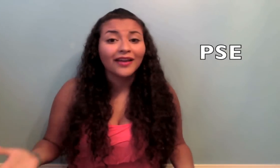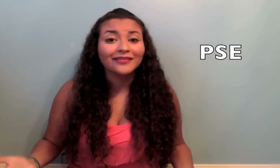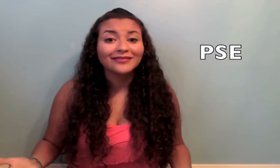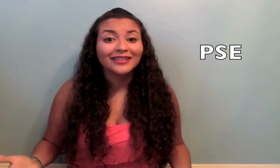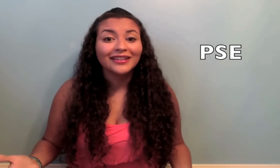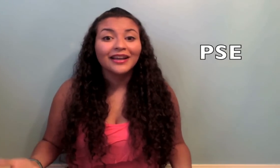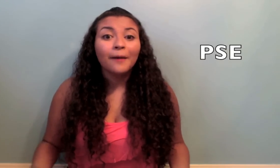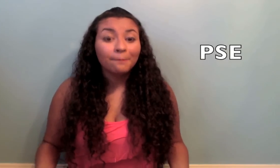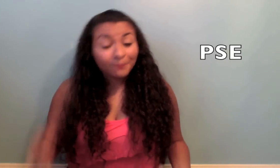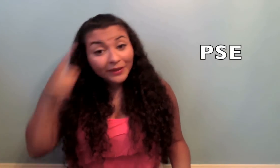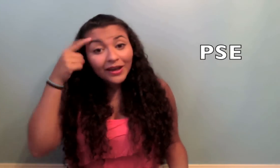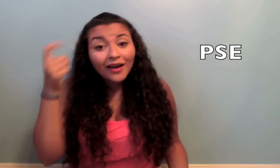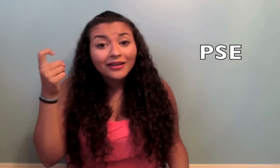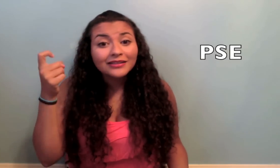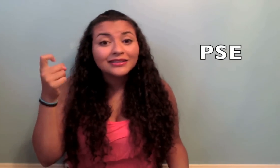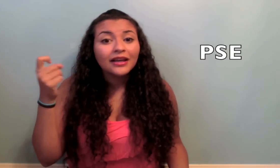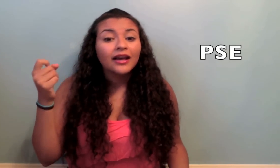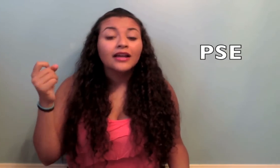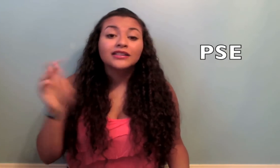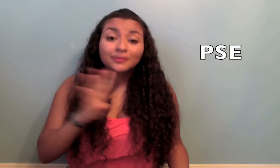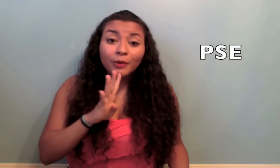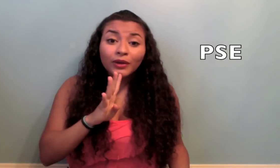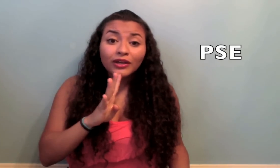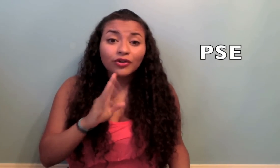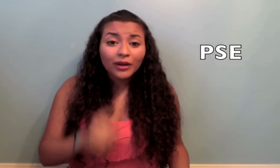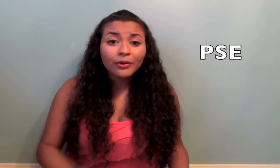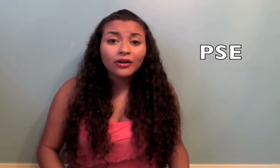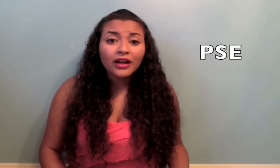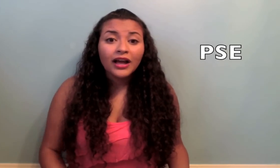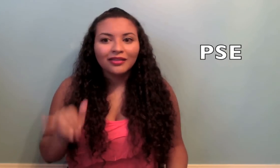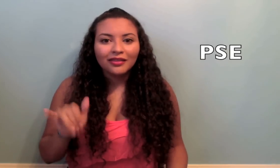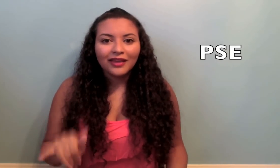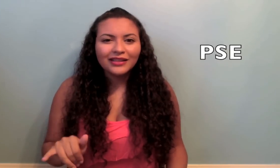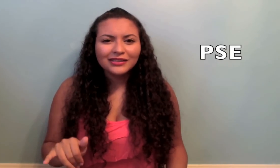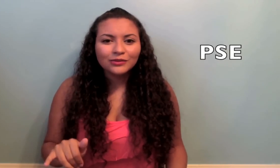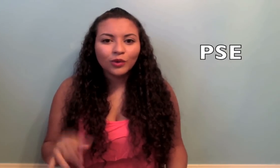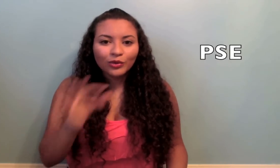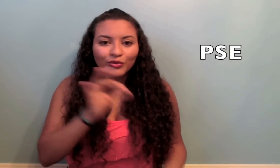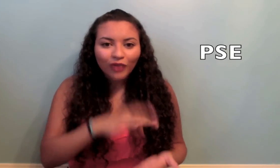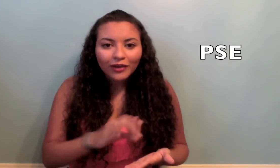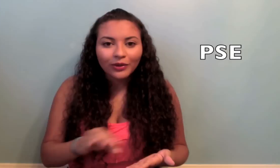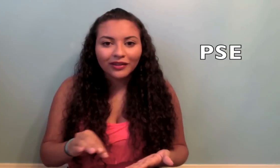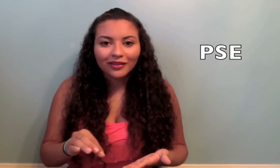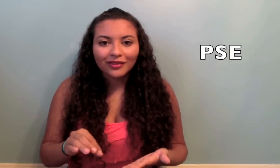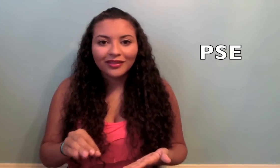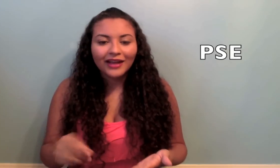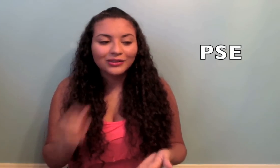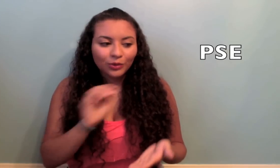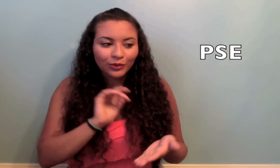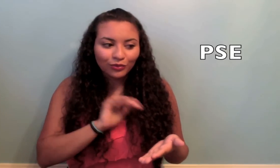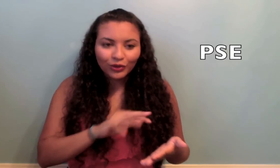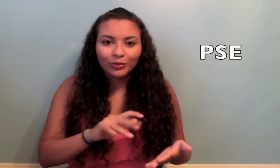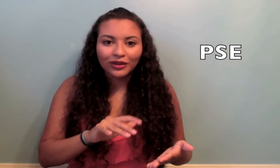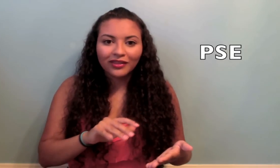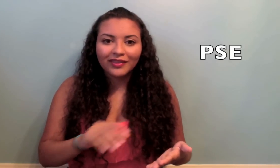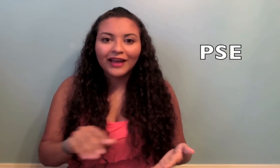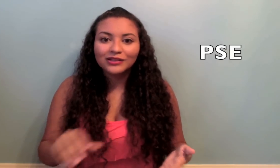Because spoken grammar that's what we write with. That's what we read with. that's